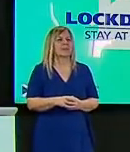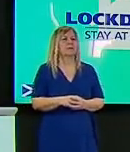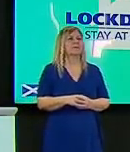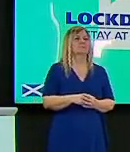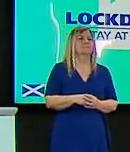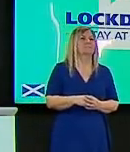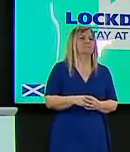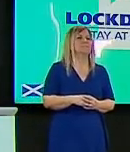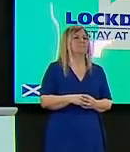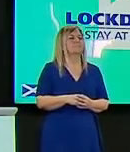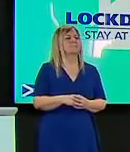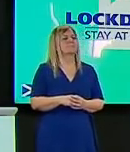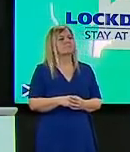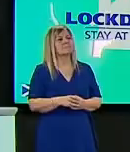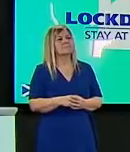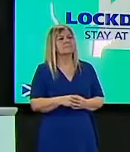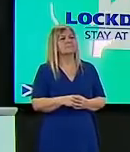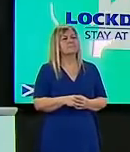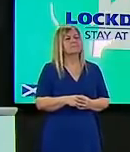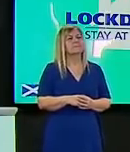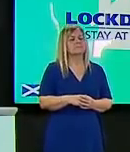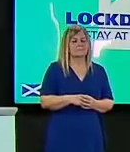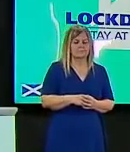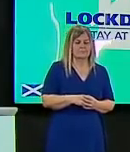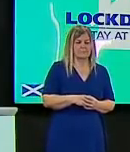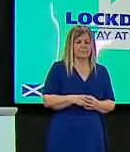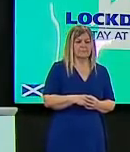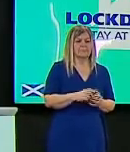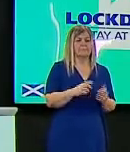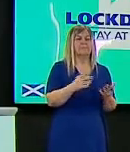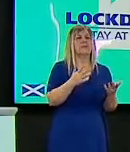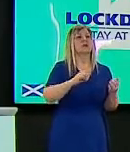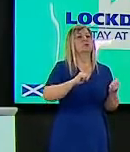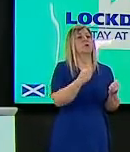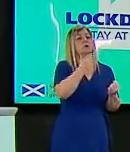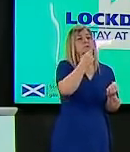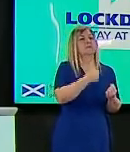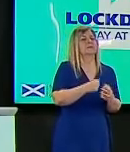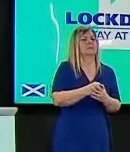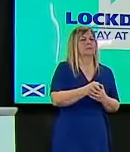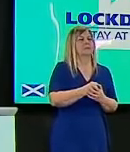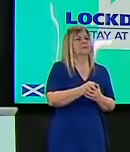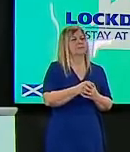today is elsa maishman uh from the scotsman and also i hope i got your surname correct there